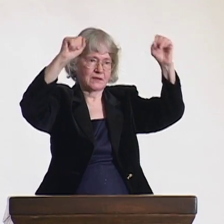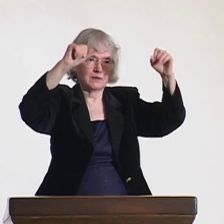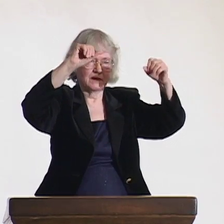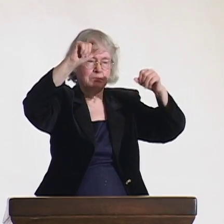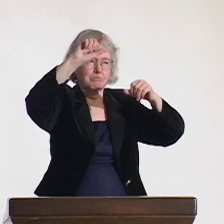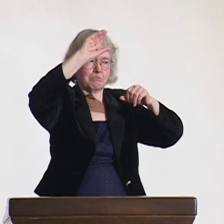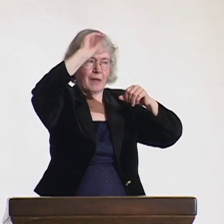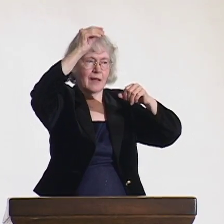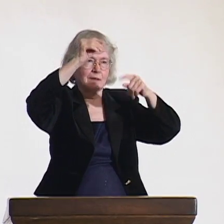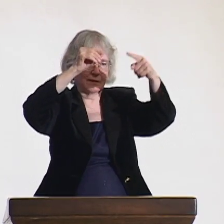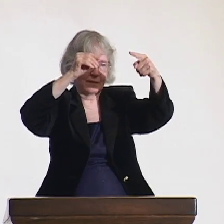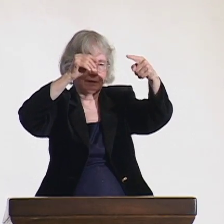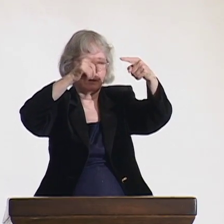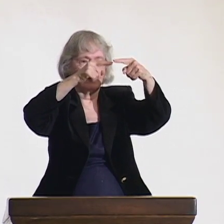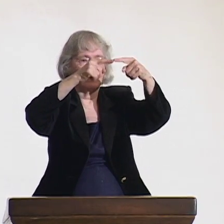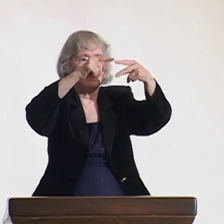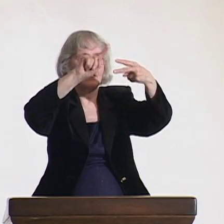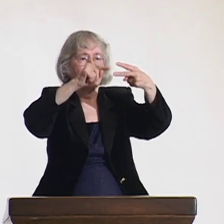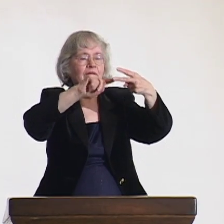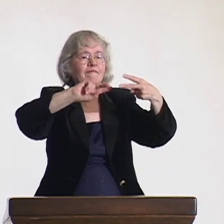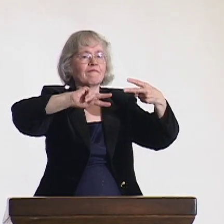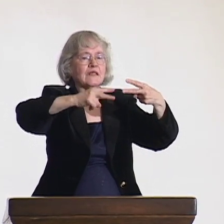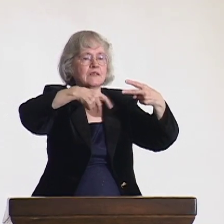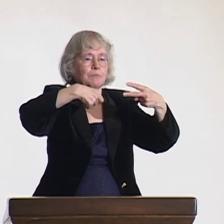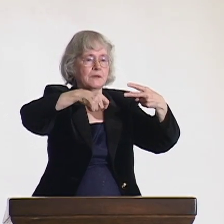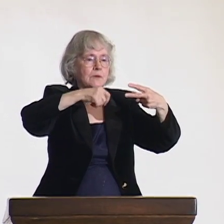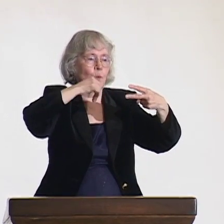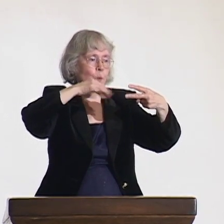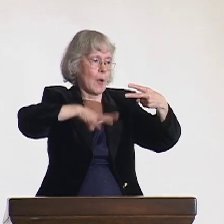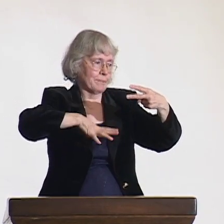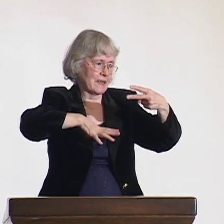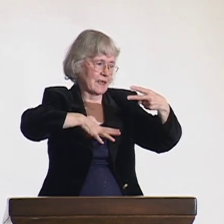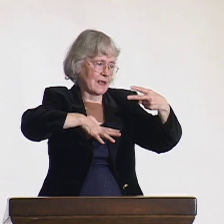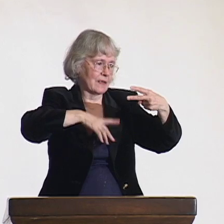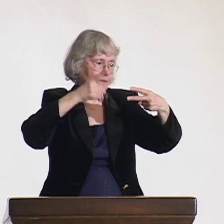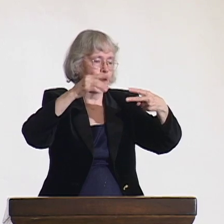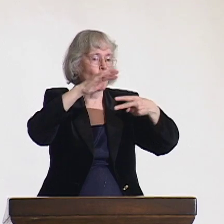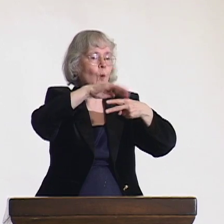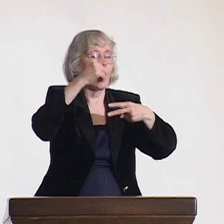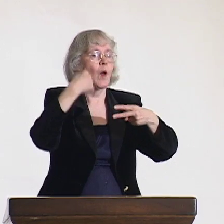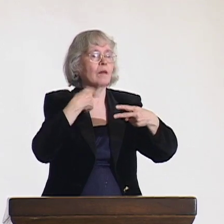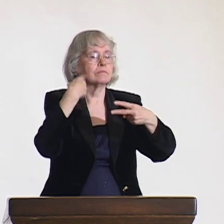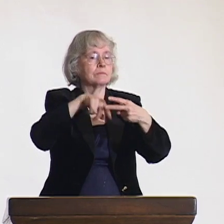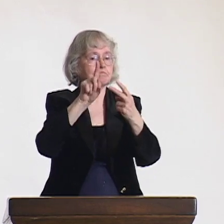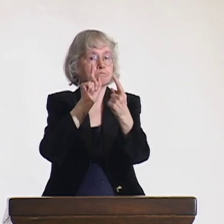The president of that government was a man, and the vice president was a woman,